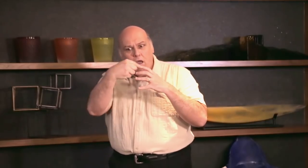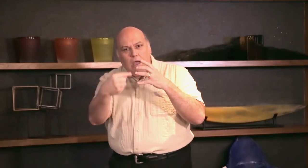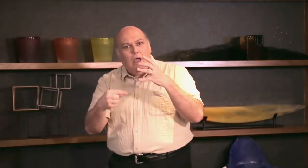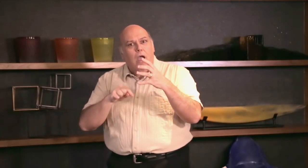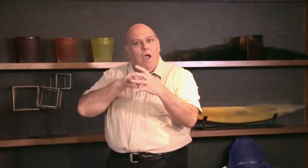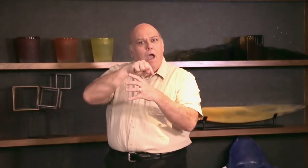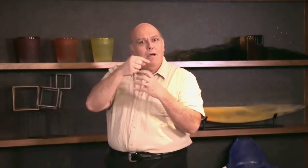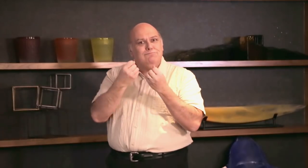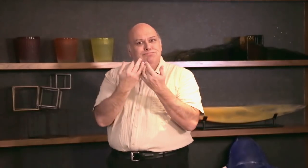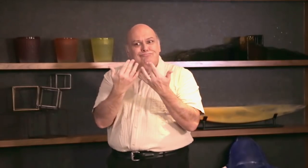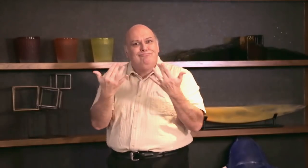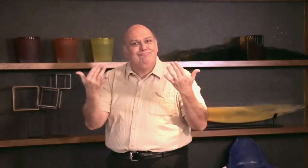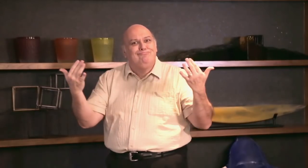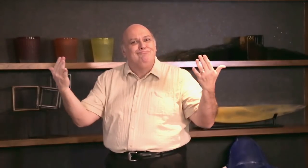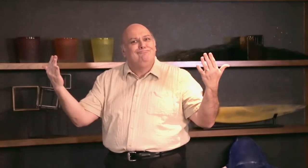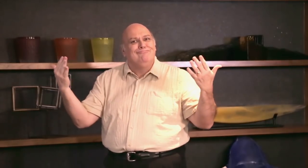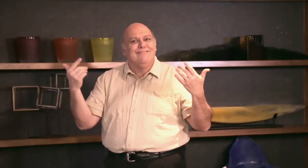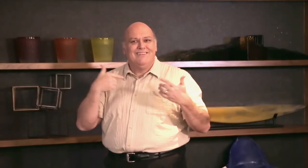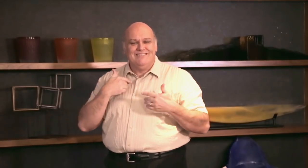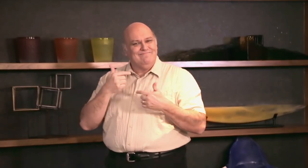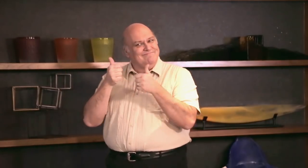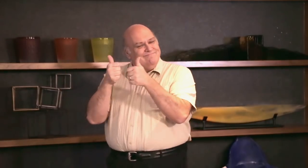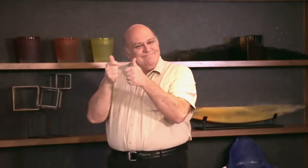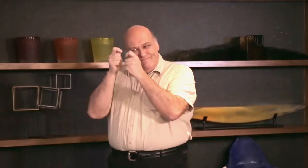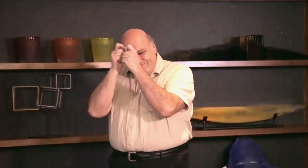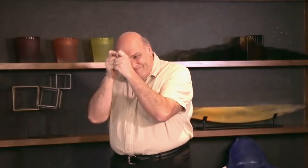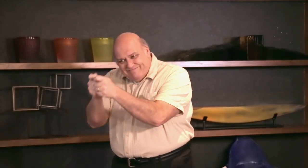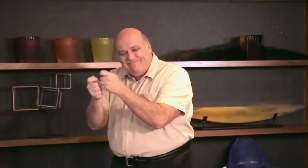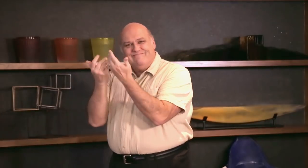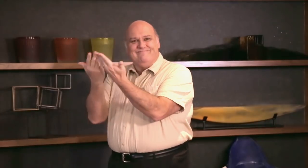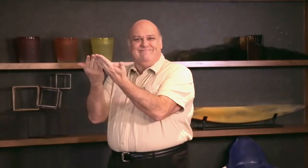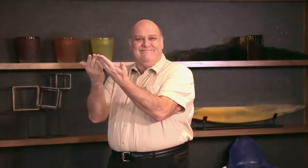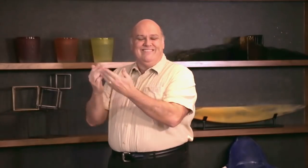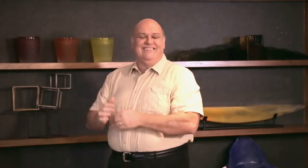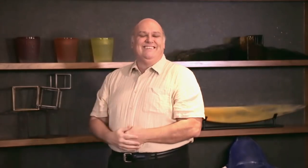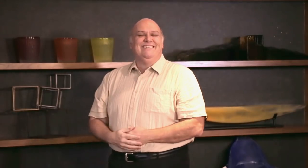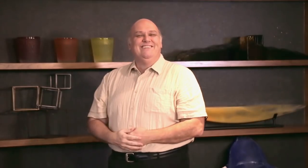Deaf people to teach around the world!